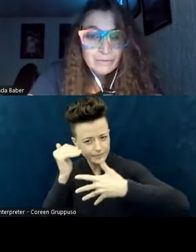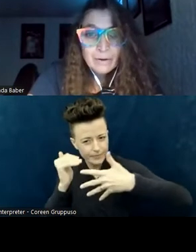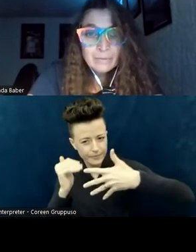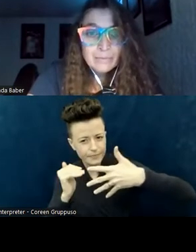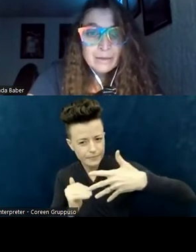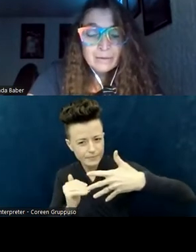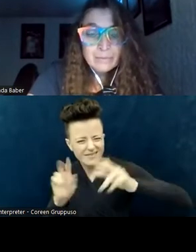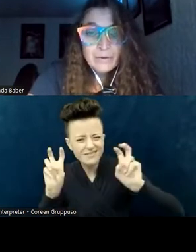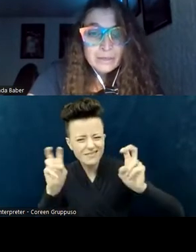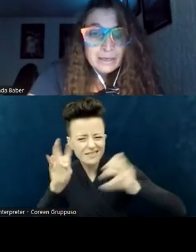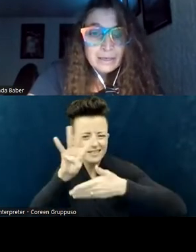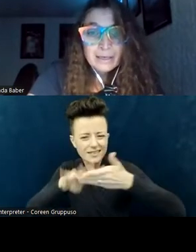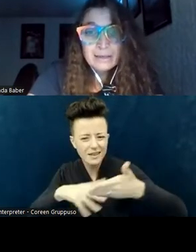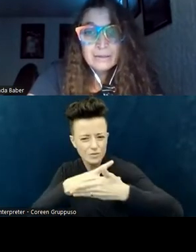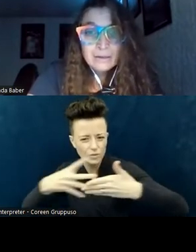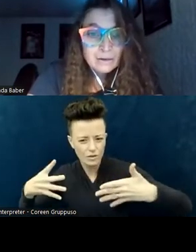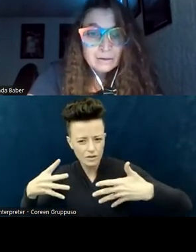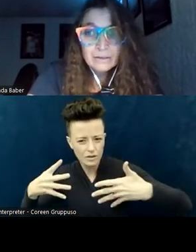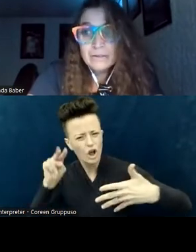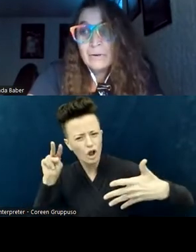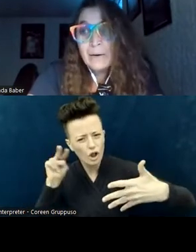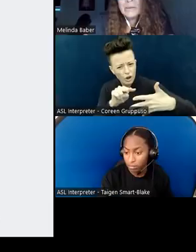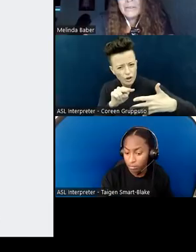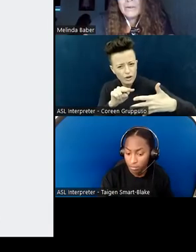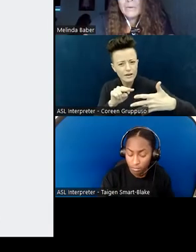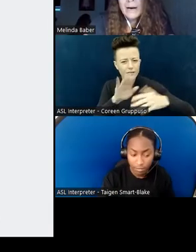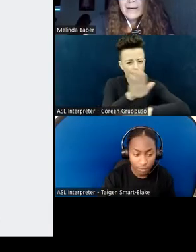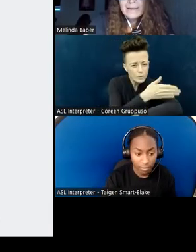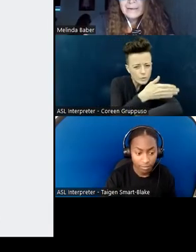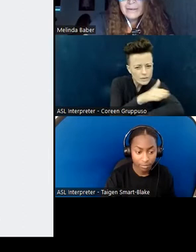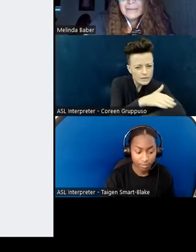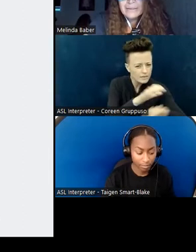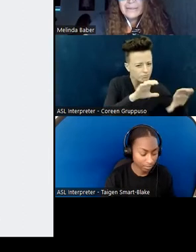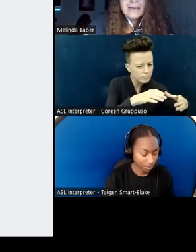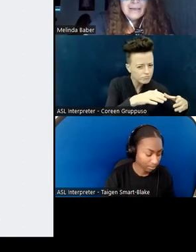from the music and the songs, to how much quiet there is,